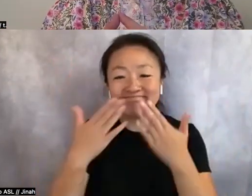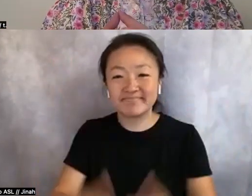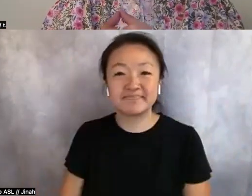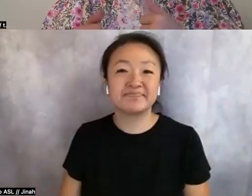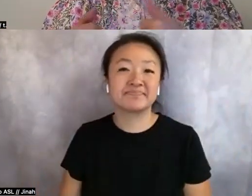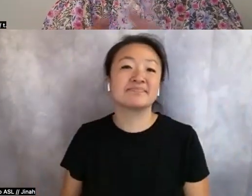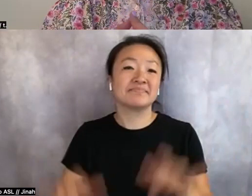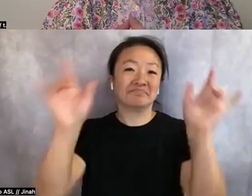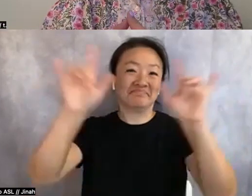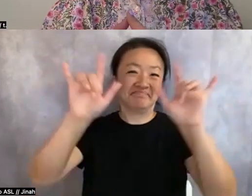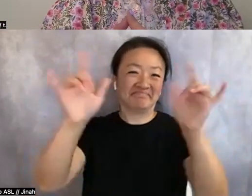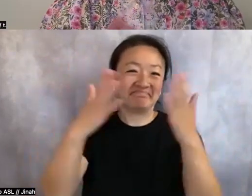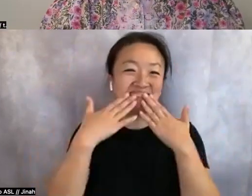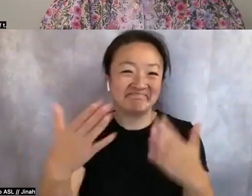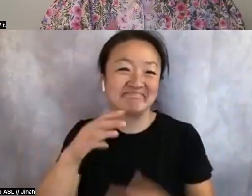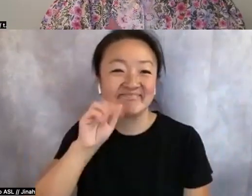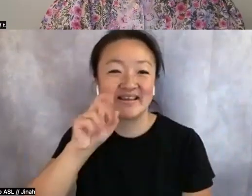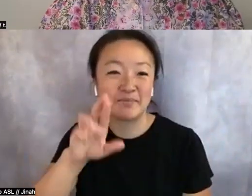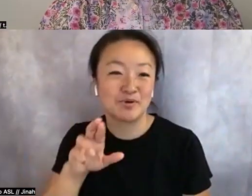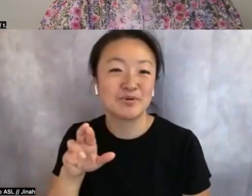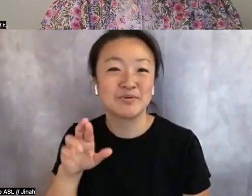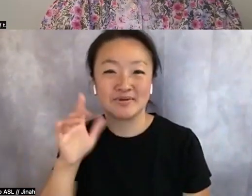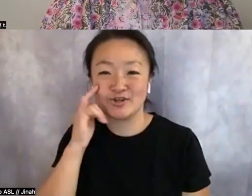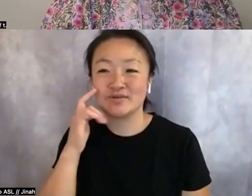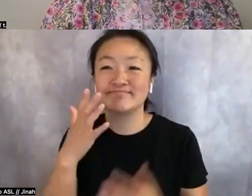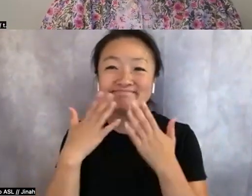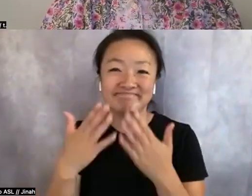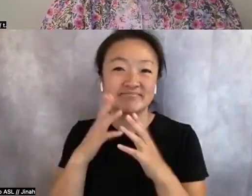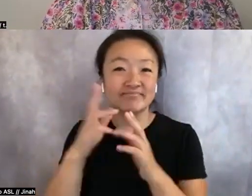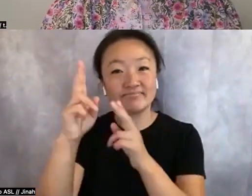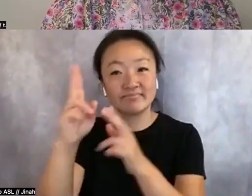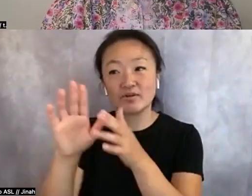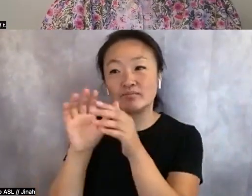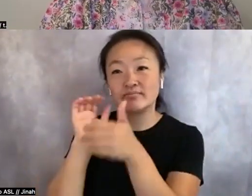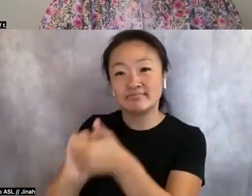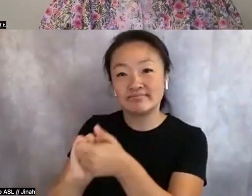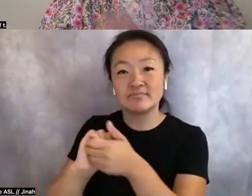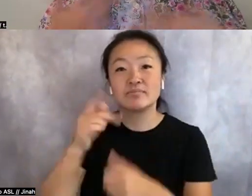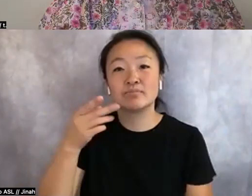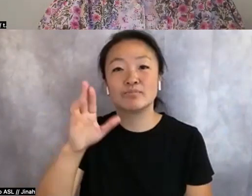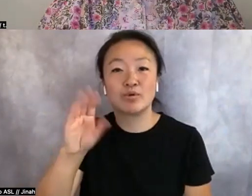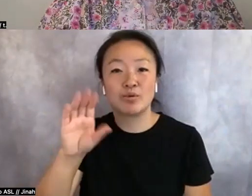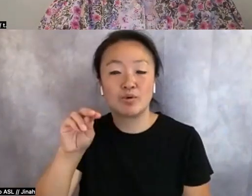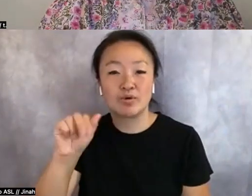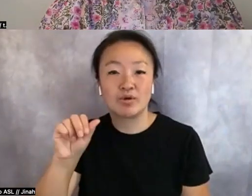Jinah and Amber, we are always so honored to work with Pro Bono ASL. Thank you all for being here,